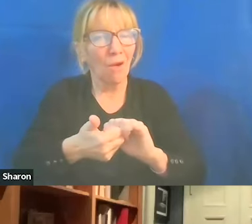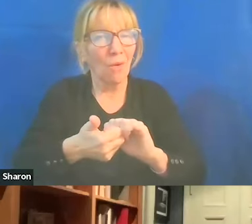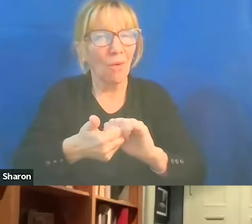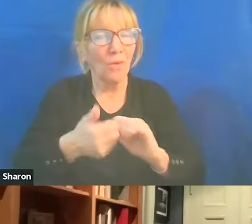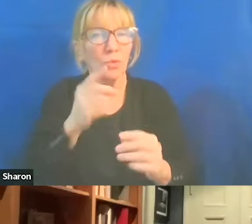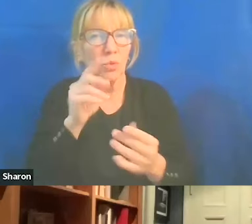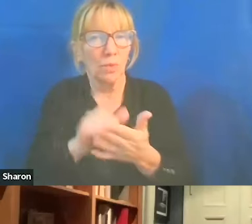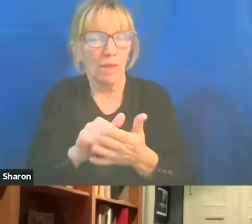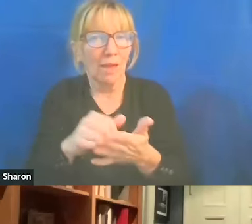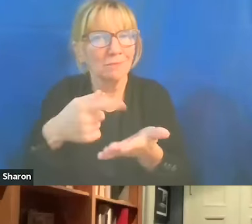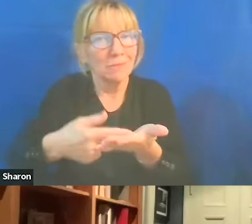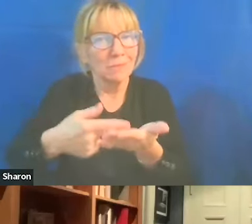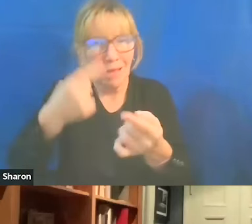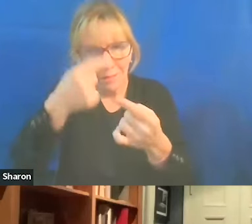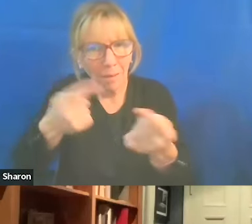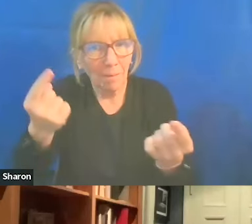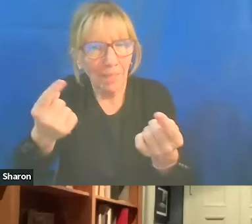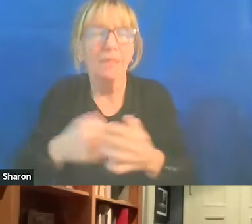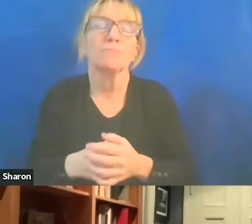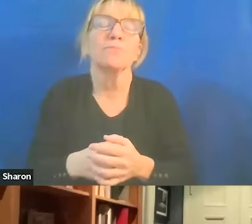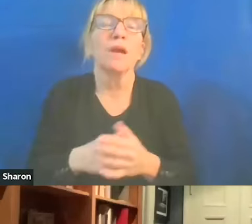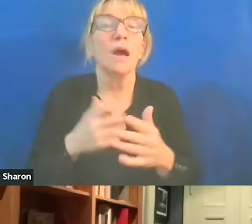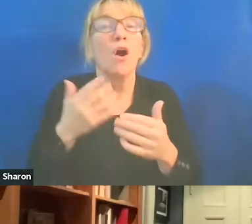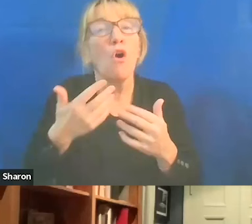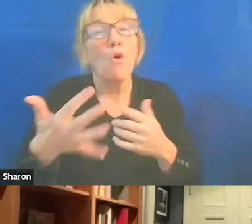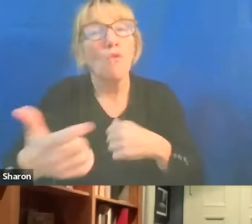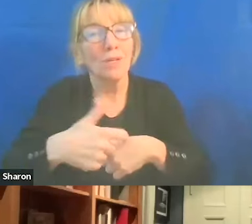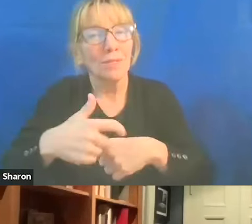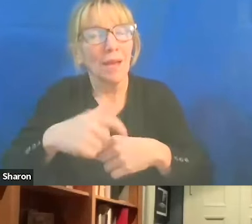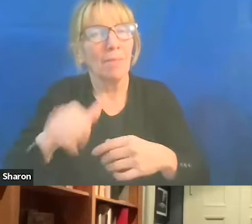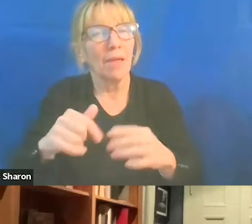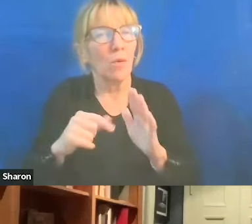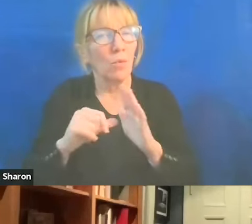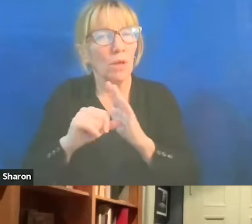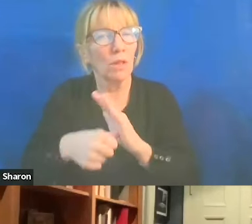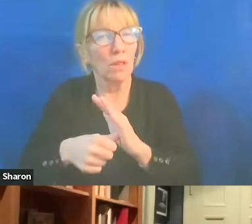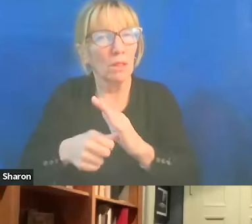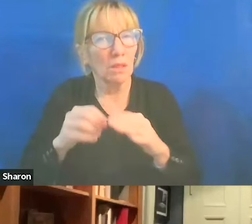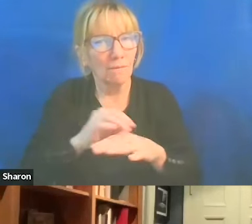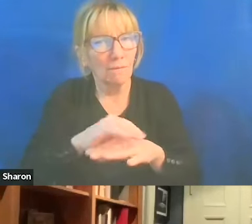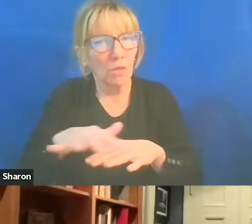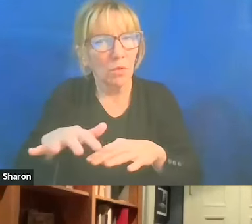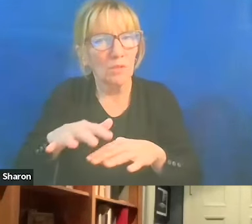Those things I think over time will set the tone. And it comes from the university leadership,